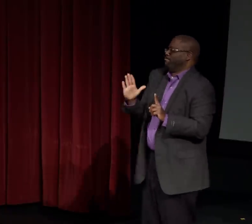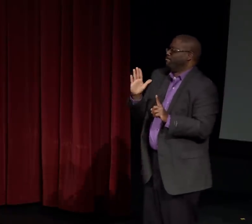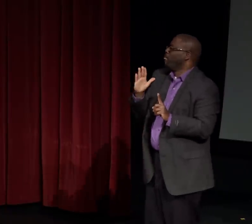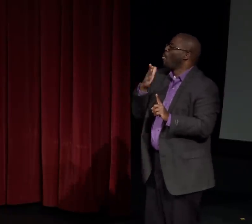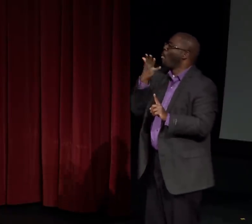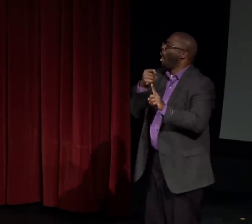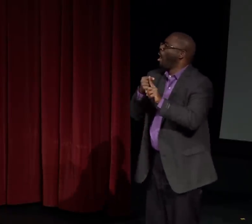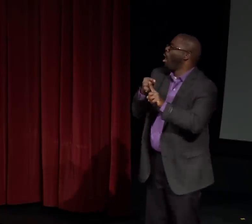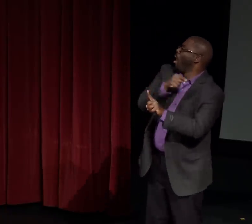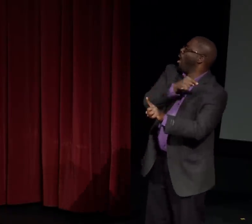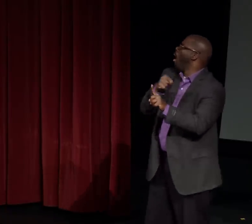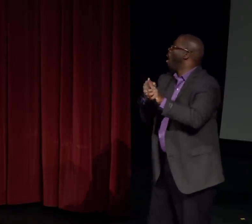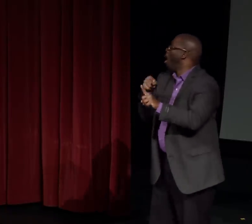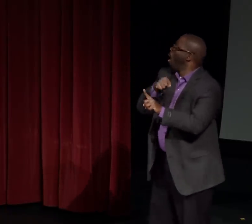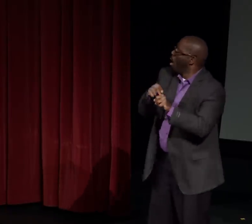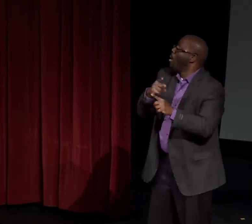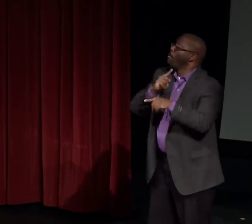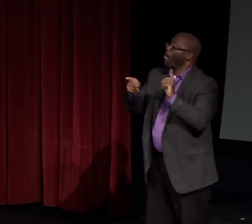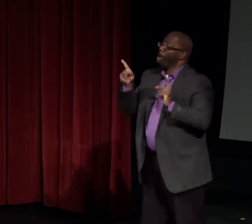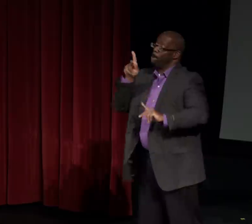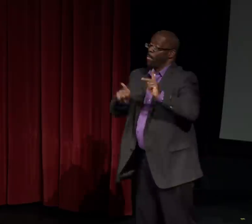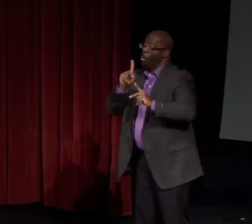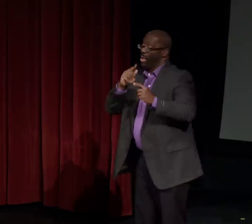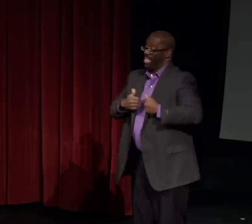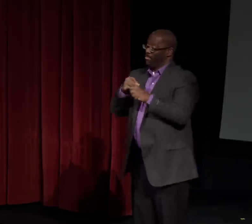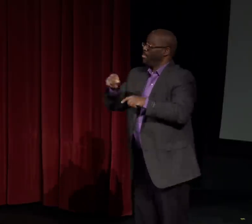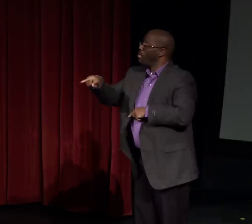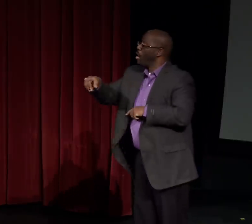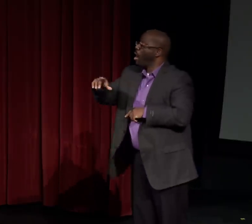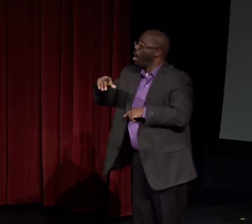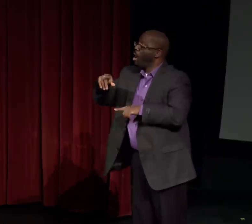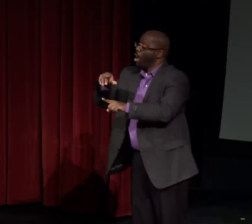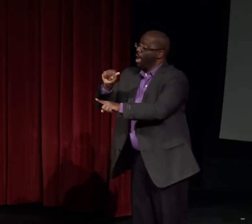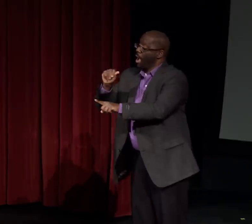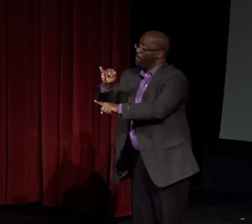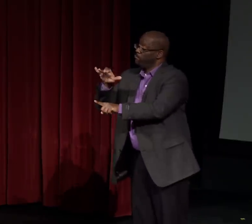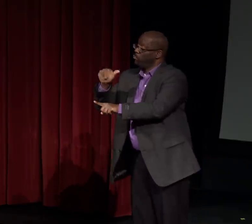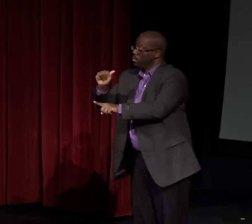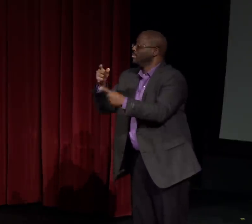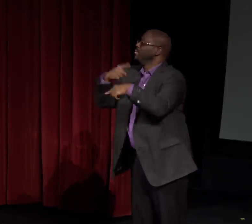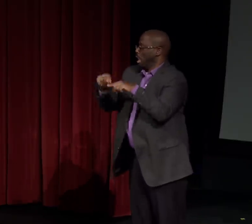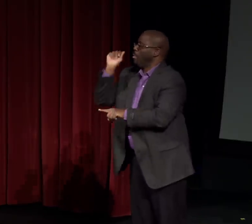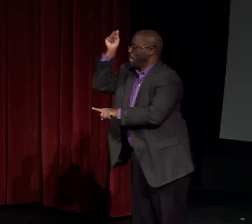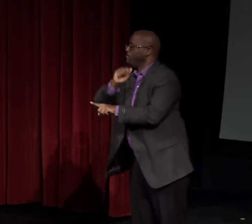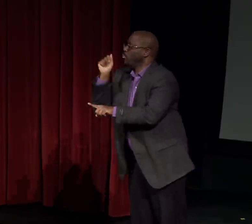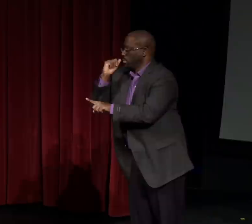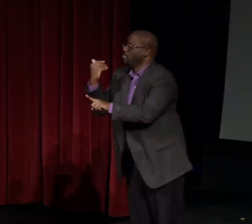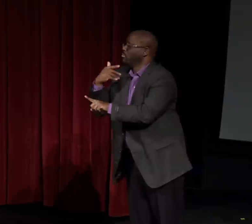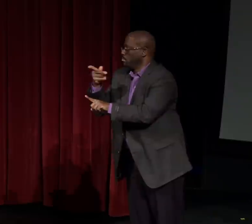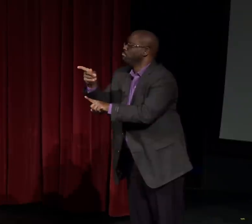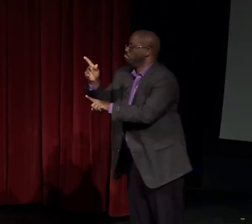tracing our face and ending on the nose. Now I don't know what people actually,